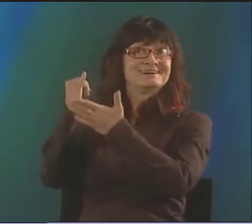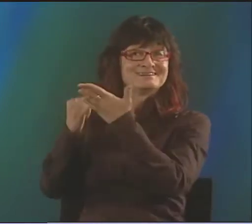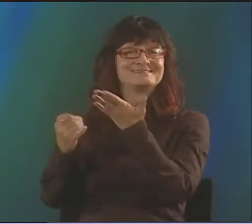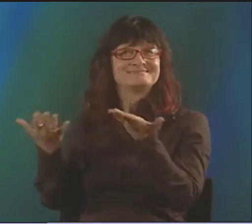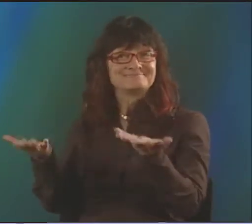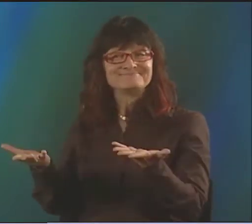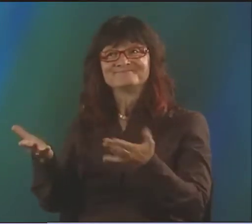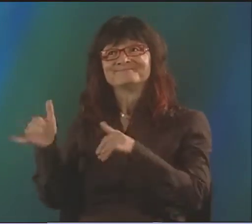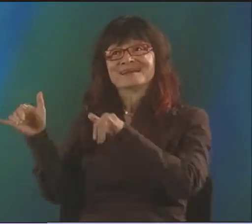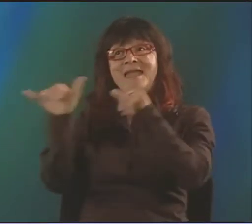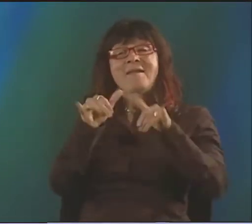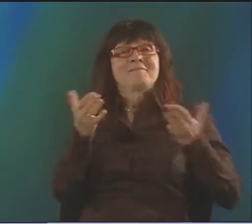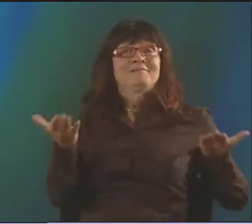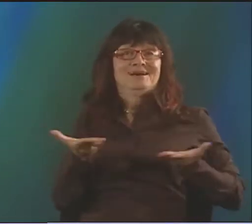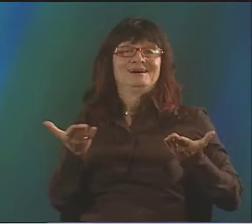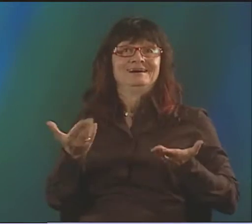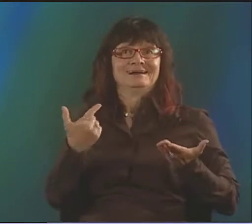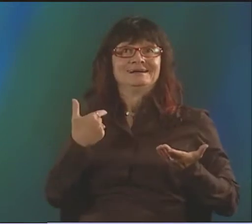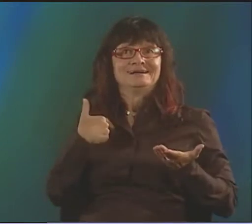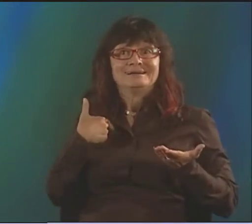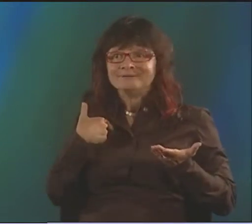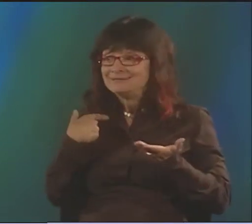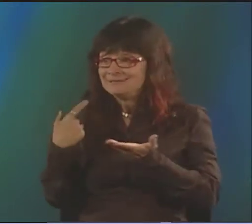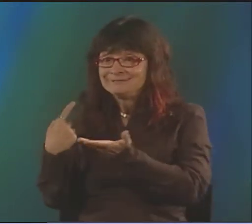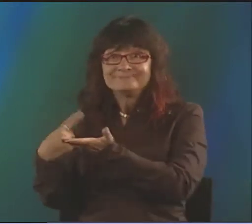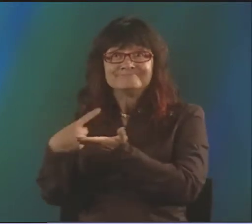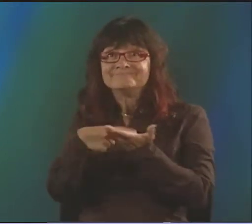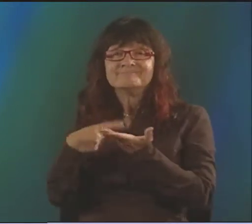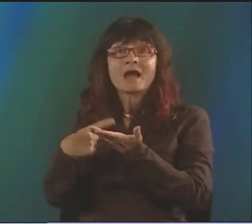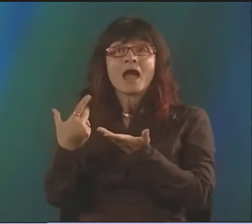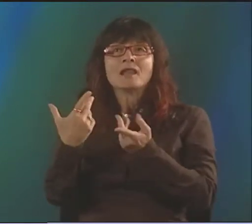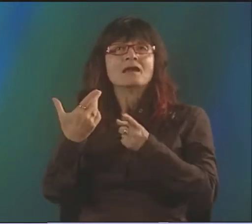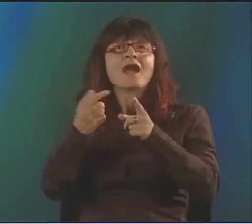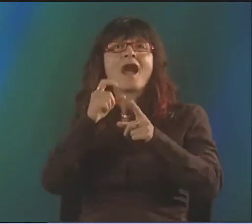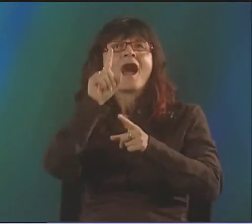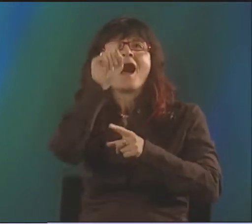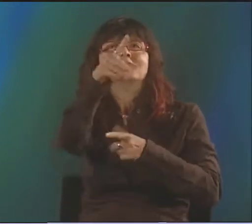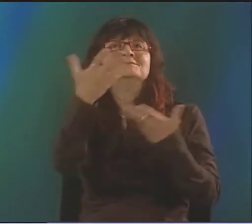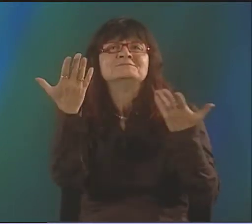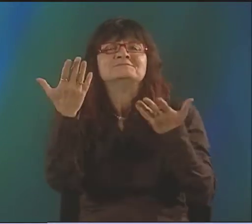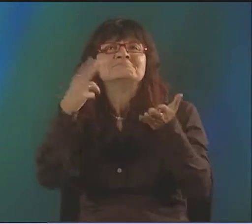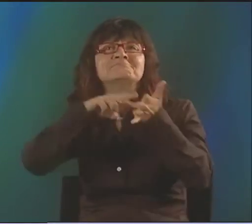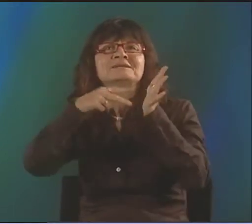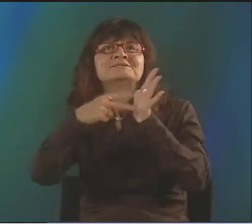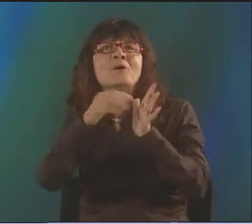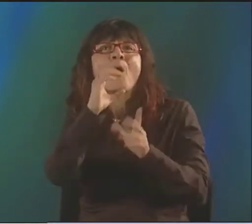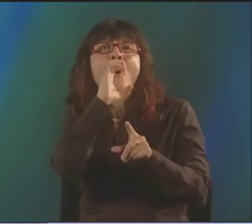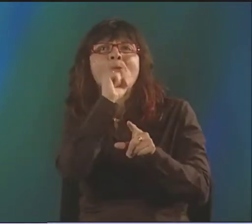UNTIL THE MEANING BECOMES CLEAR AND YOU APPRECIATE ITS ART. AND IT'S THE SAME HERE WITH PERFORMANCE, AND SO DISCUSSION'S REALLY GREAT.